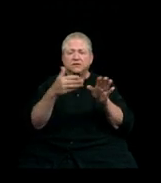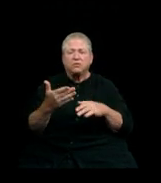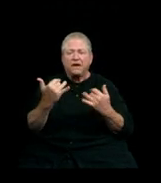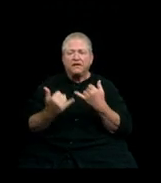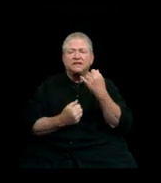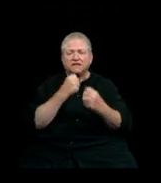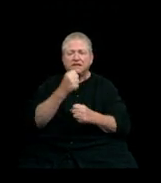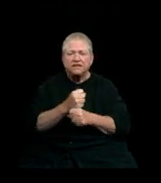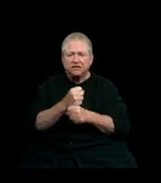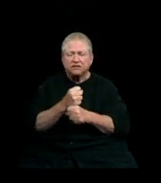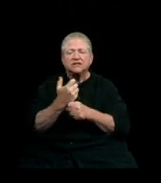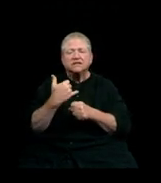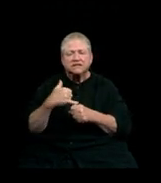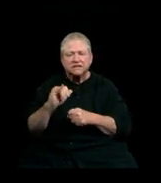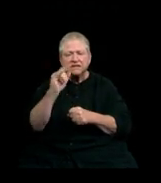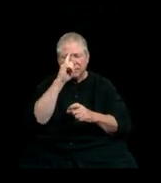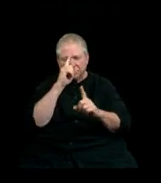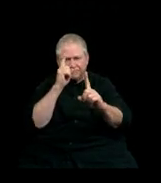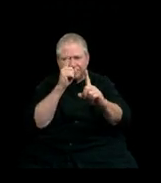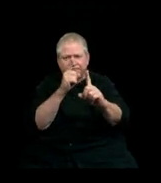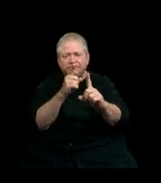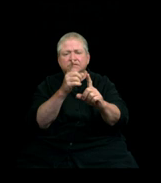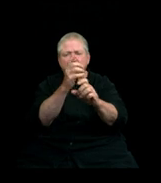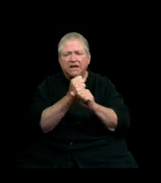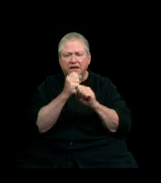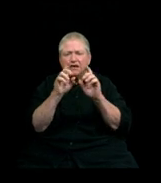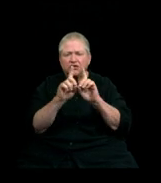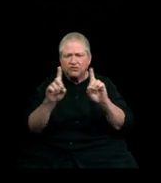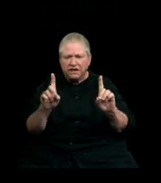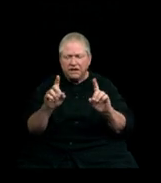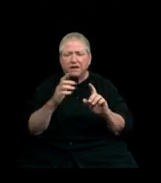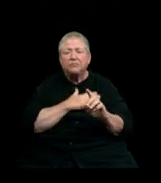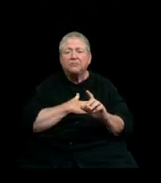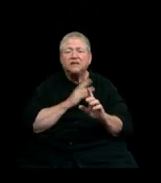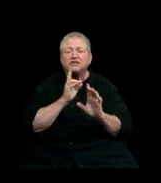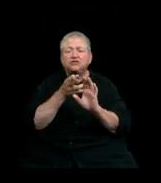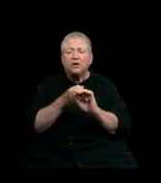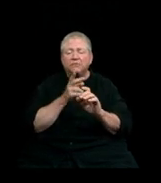still in the pursuit of completing their degree. Please join me in a moment of silence